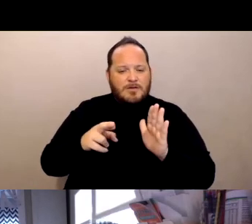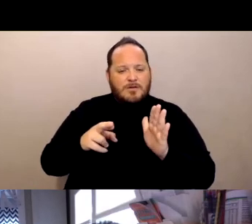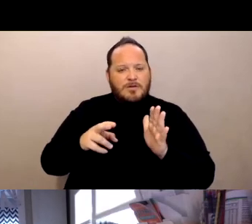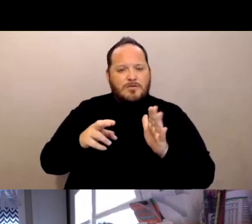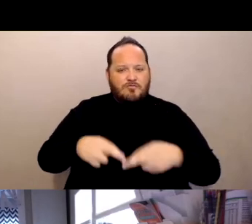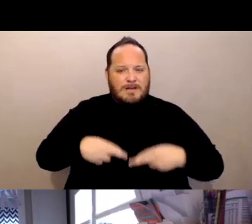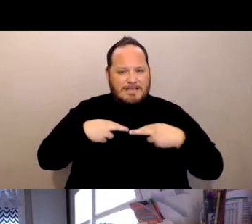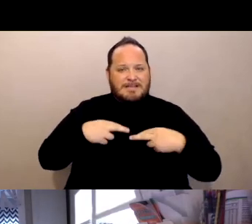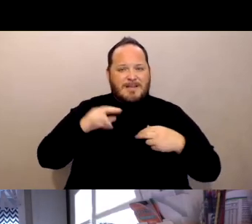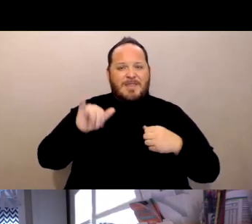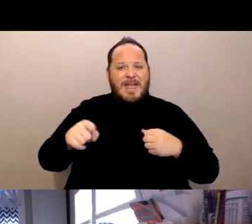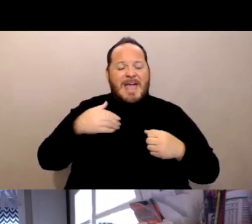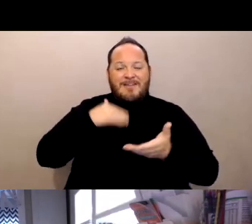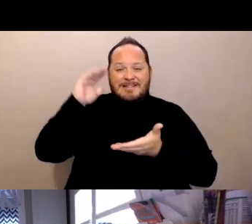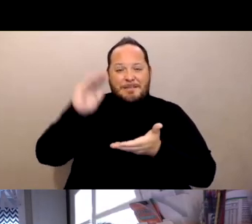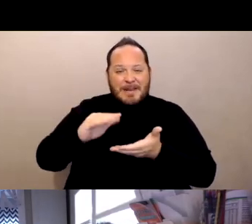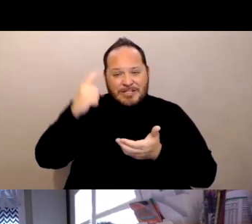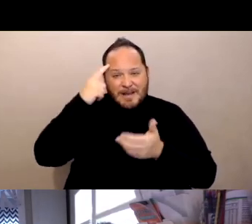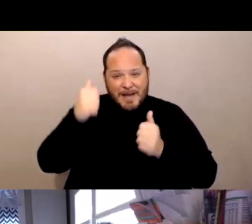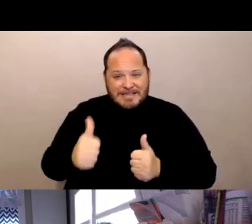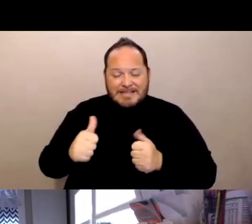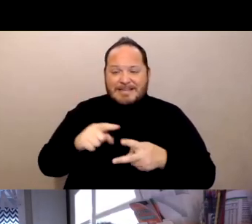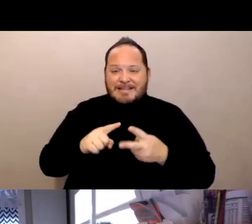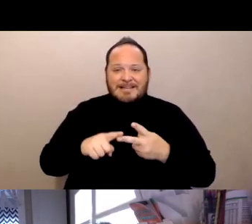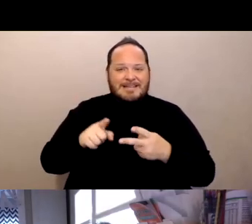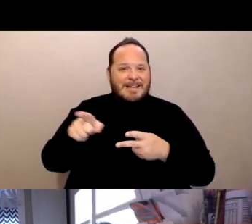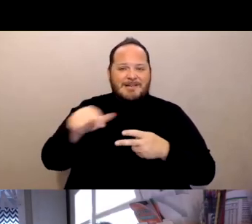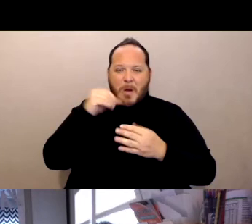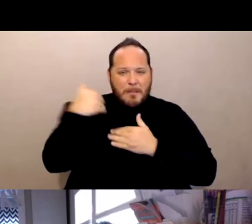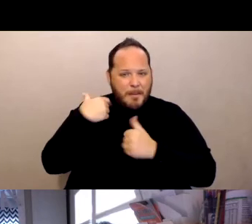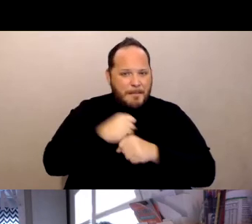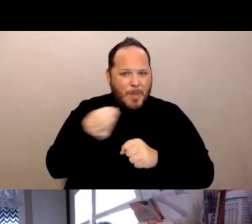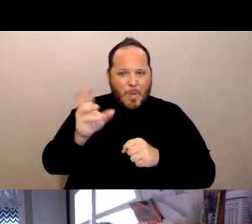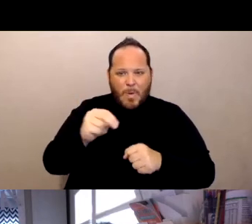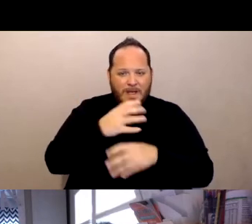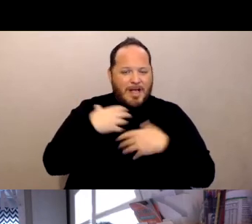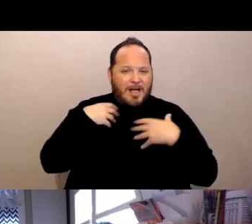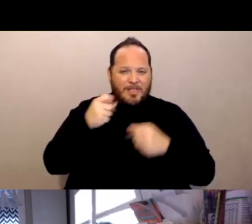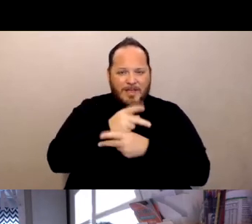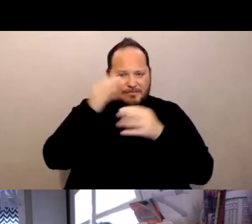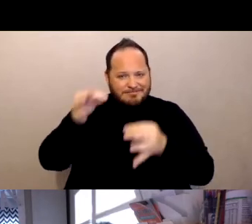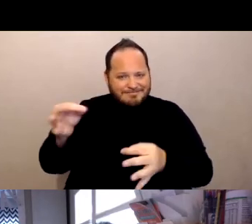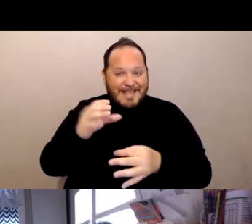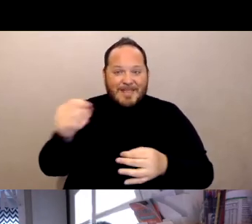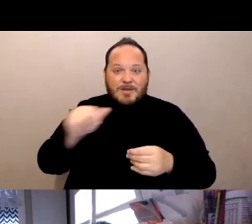Generally don't make their own healthcare decisions and they don't have a surrogate available to make the decisions on their behalf.